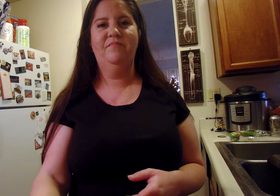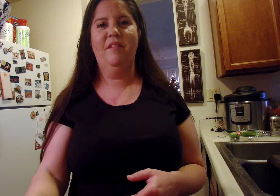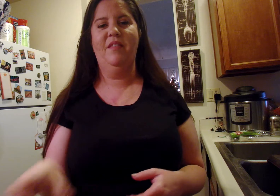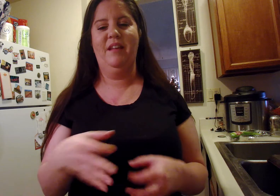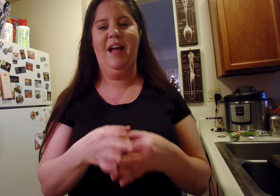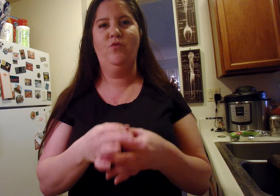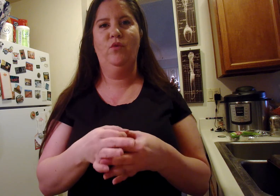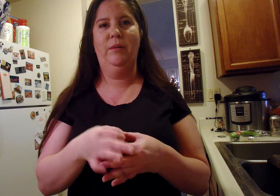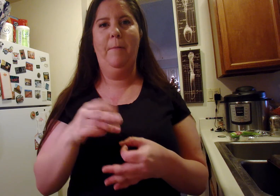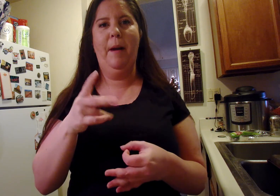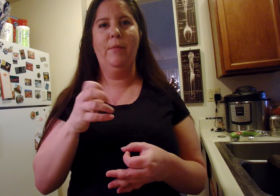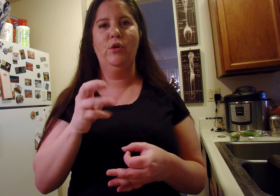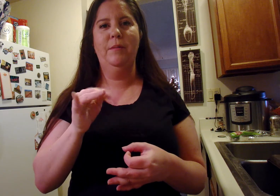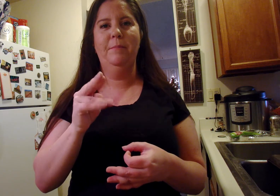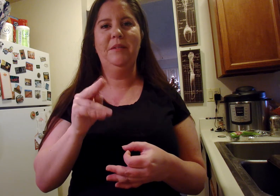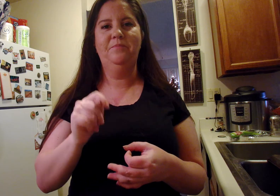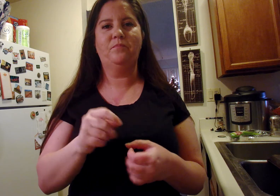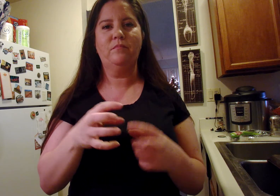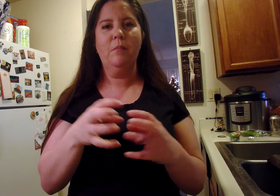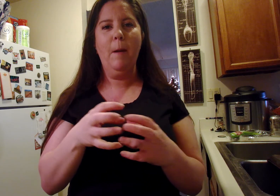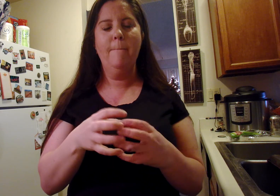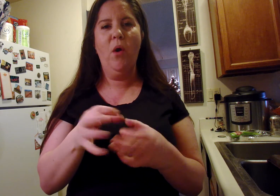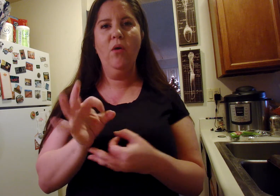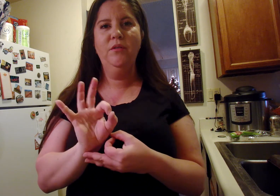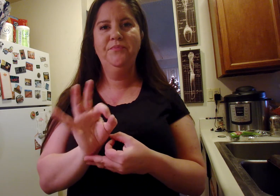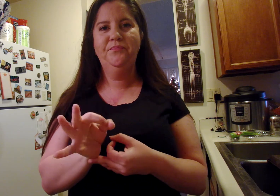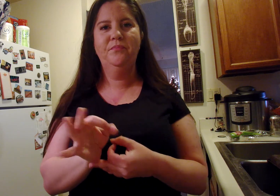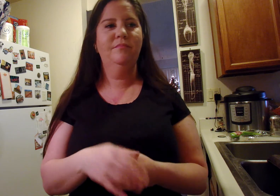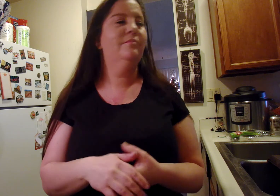The actual Peppermint ball